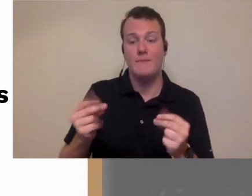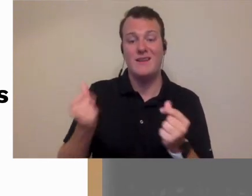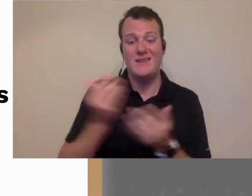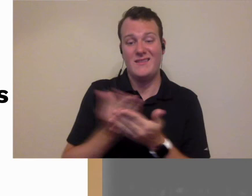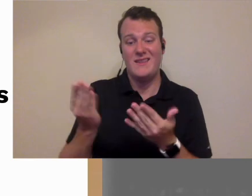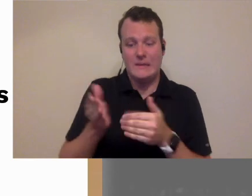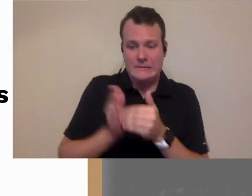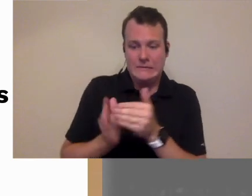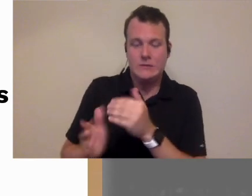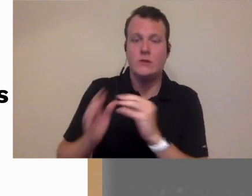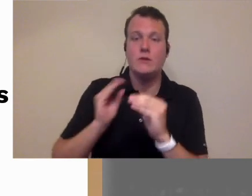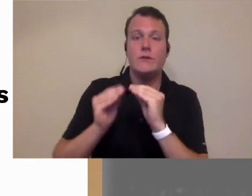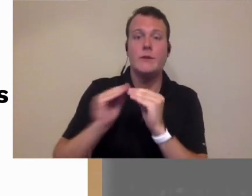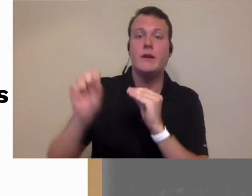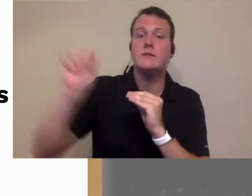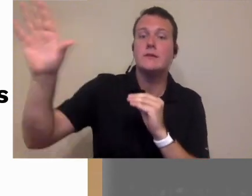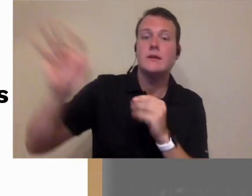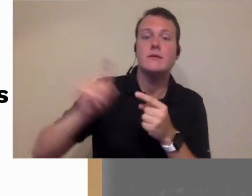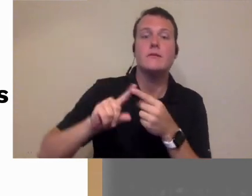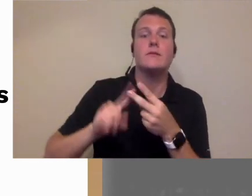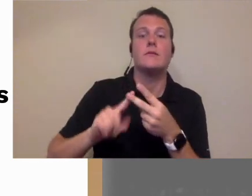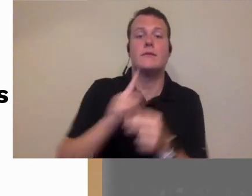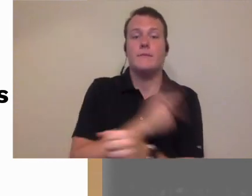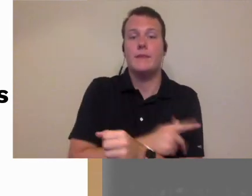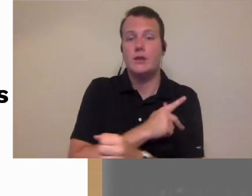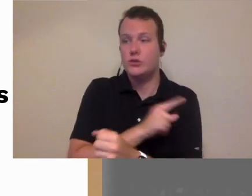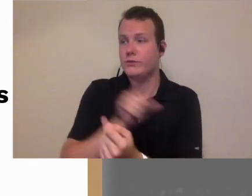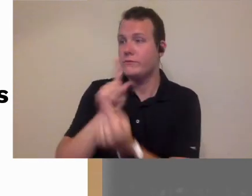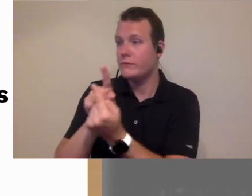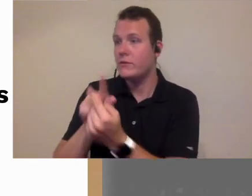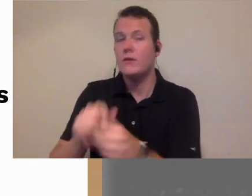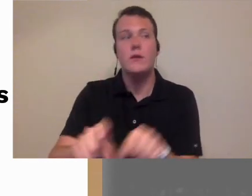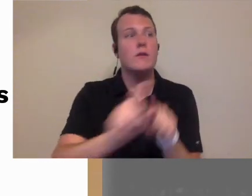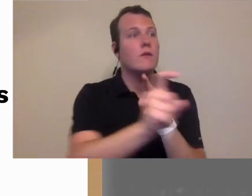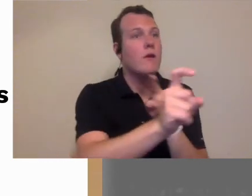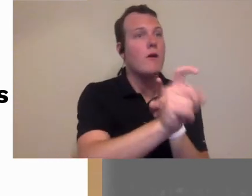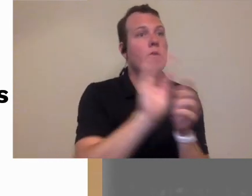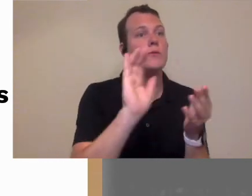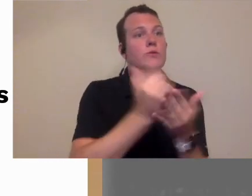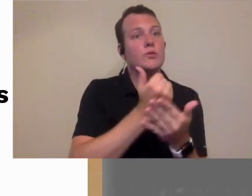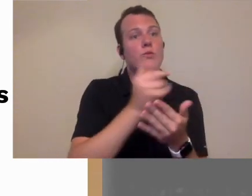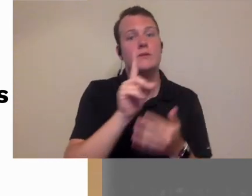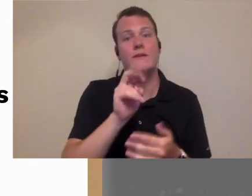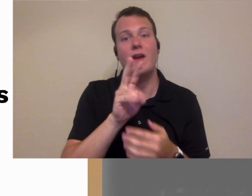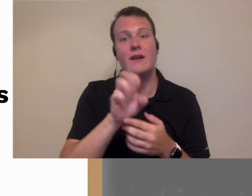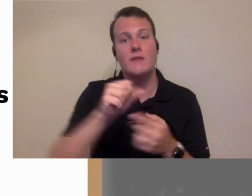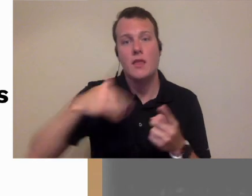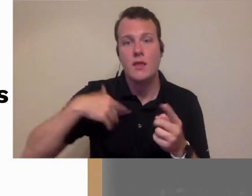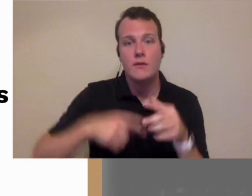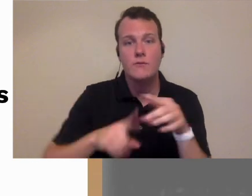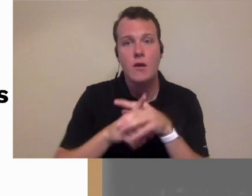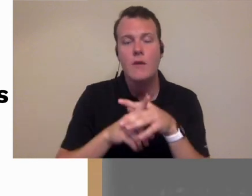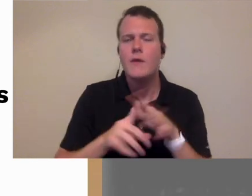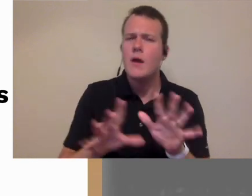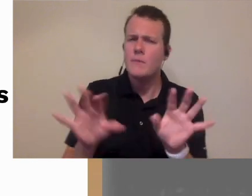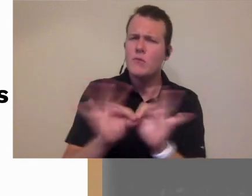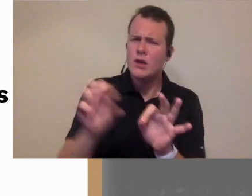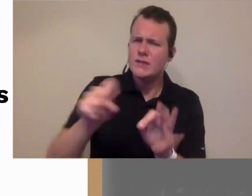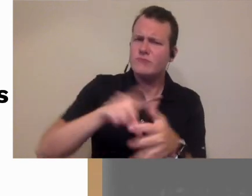the immediate stuff happen right get those repairs out see that patient call about the the new device that hasn't arrived yet and not say you don't need